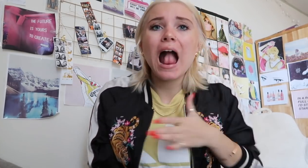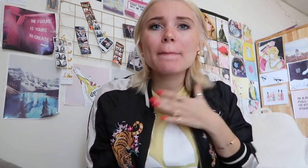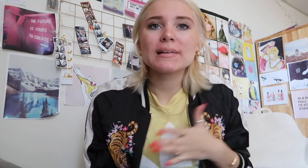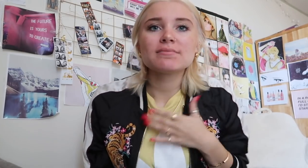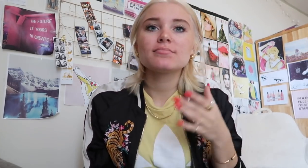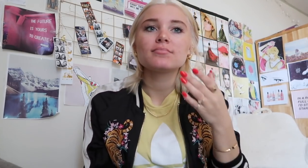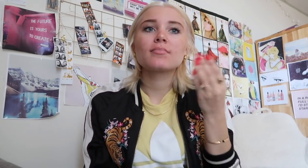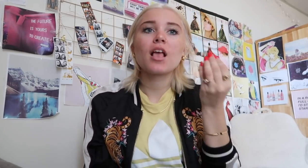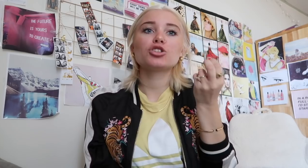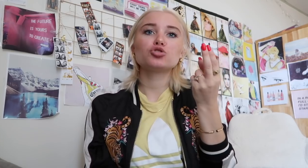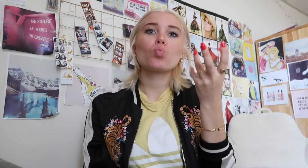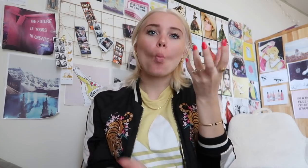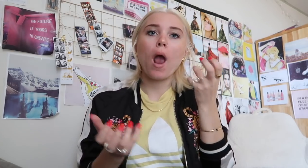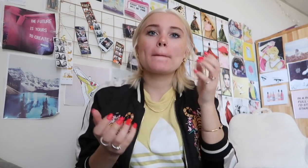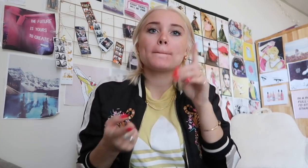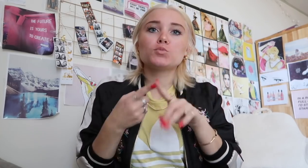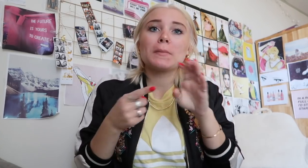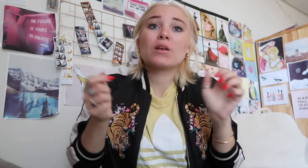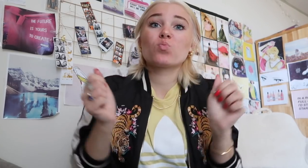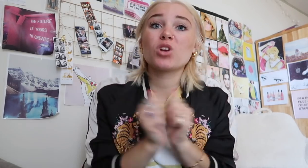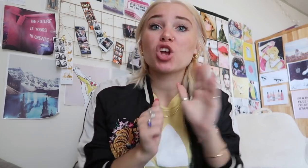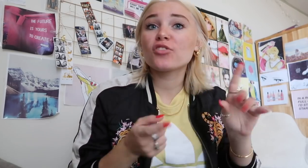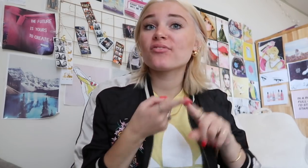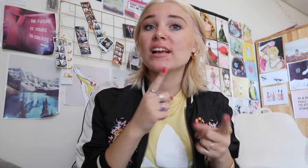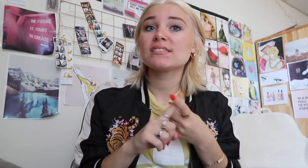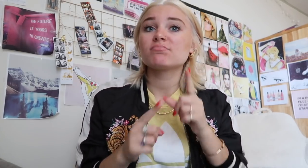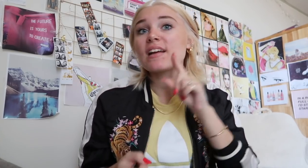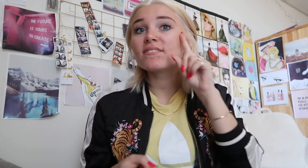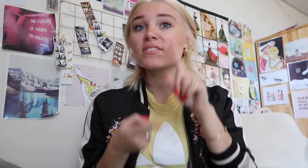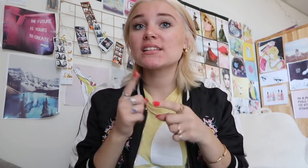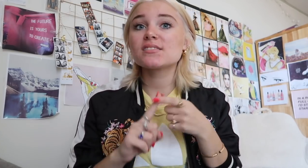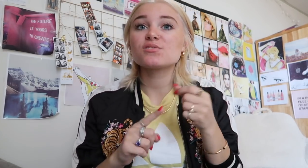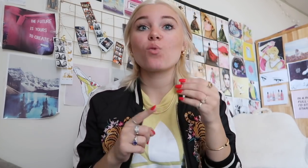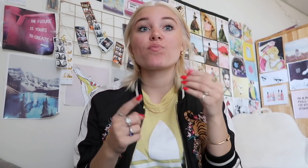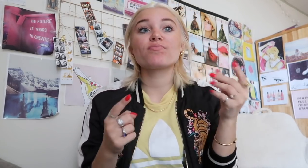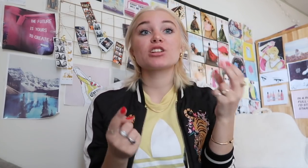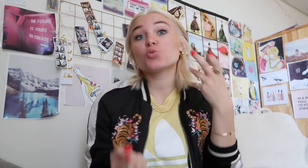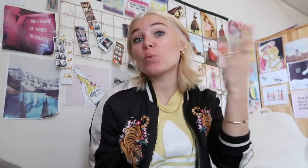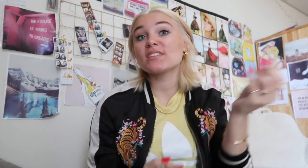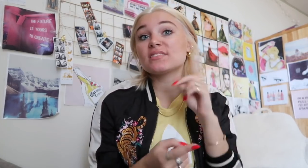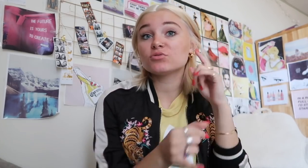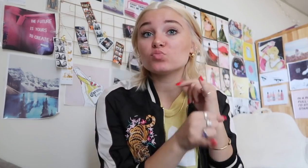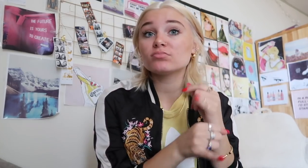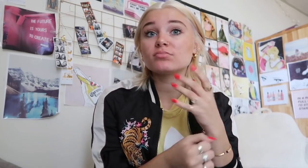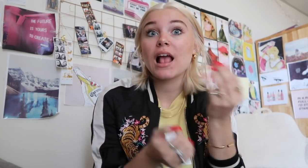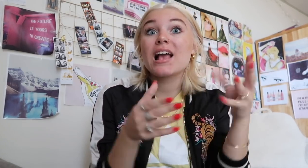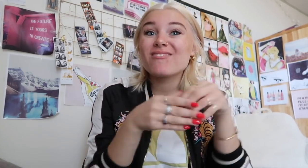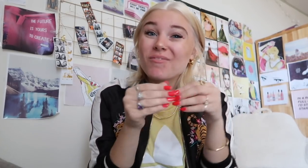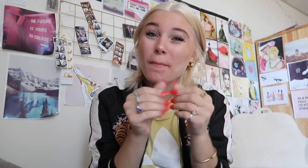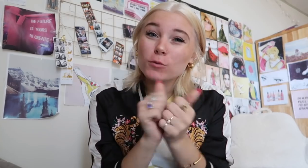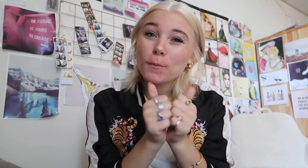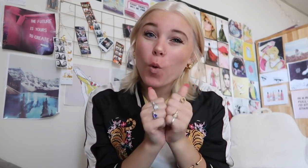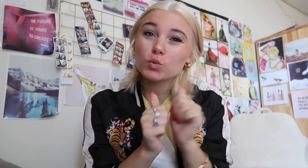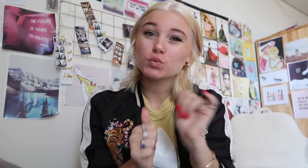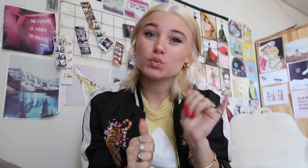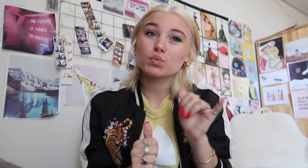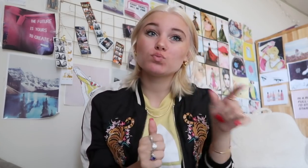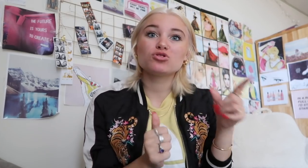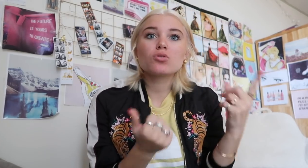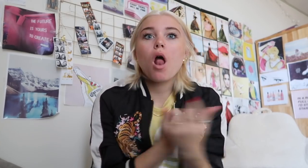she was not happy at her old school she wants to be with her deaf friends and getting involved with all sports